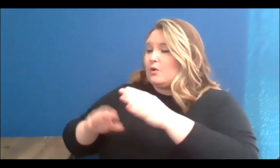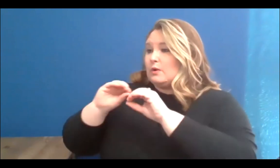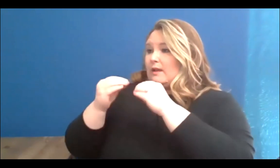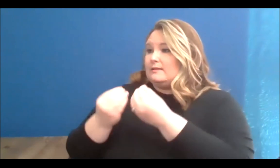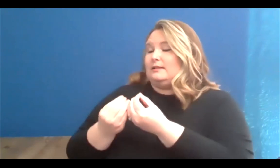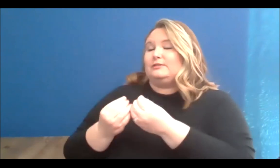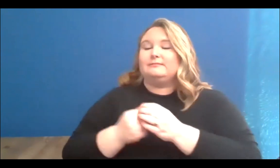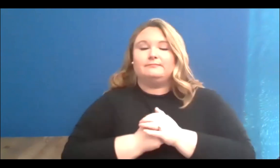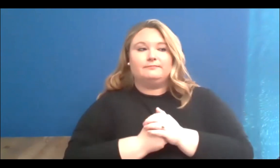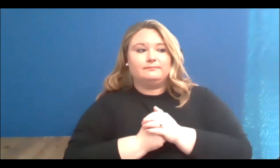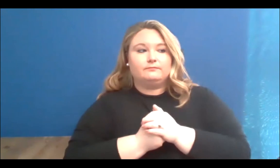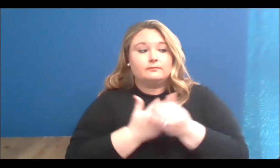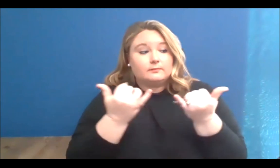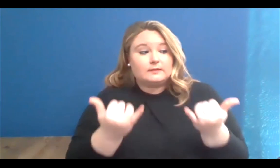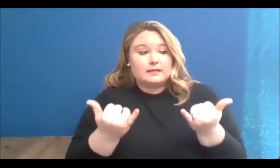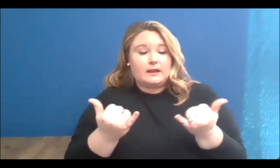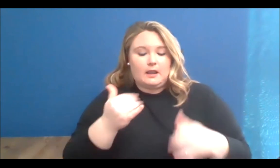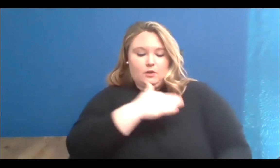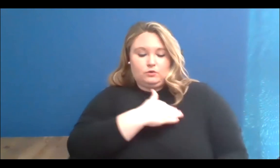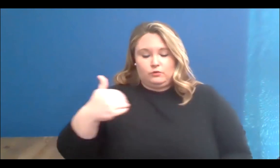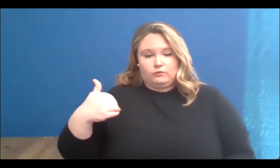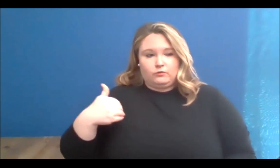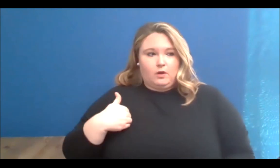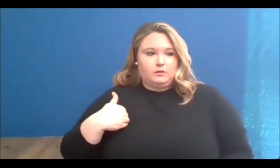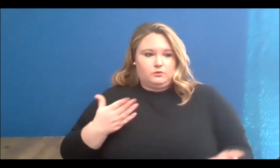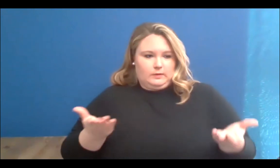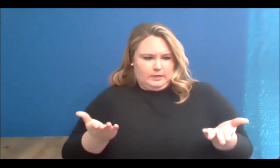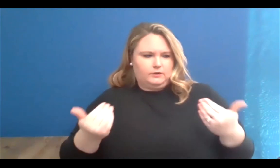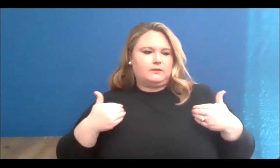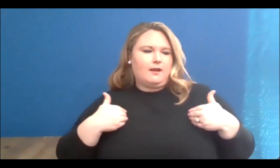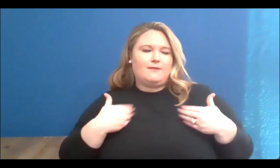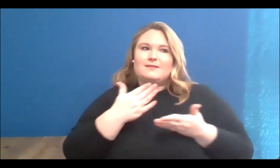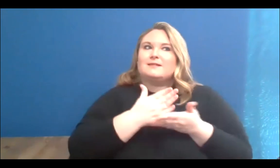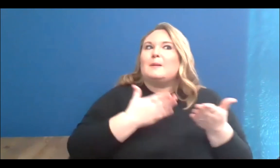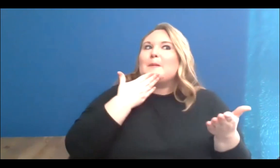Today, Toronto is home to some of the best street mural and graffiti